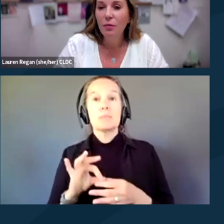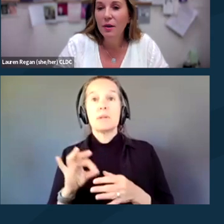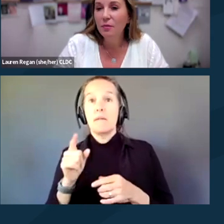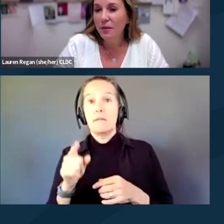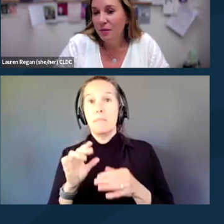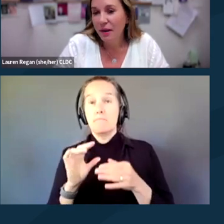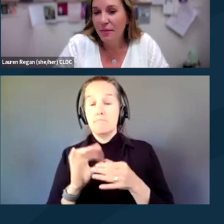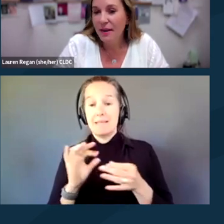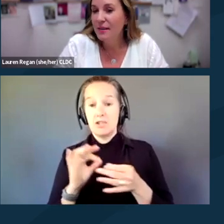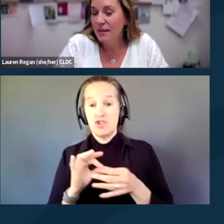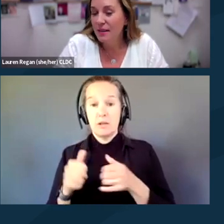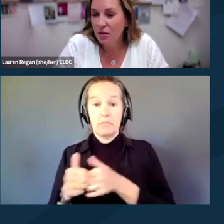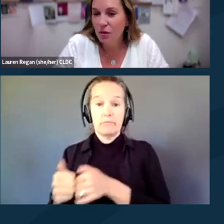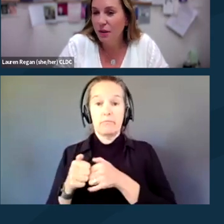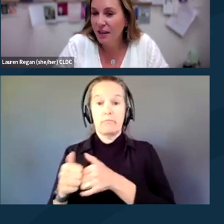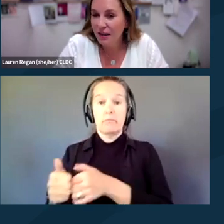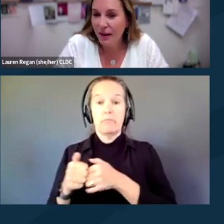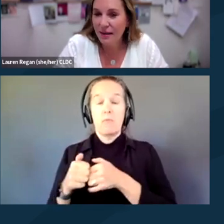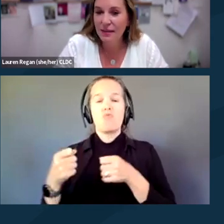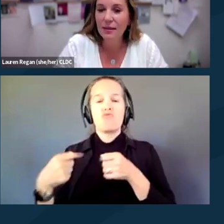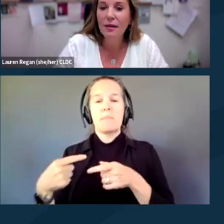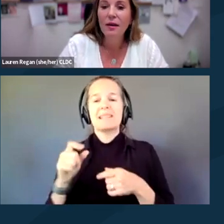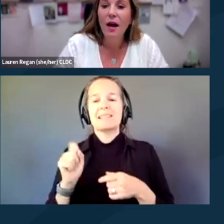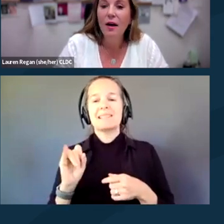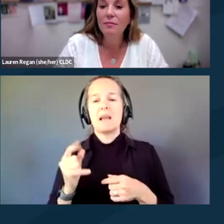we really recommend Signal or Keybase.